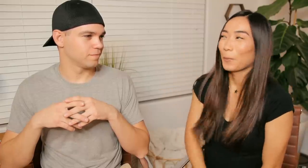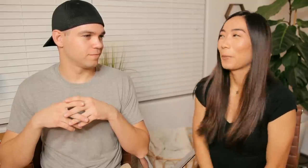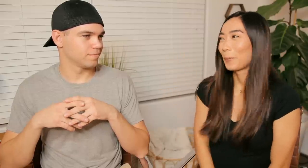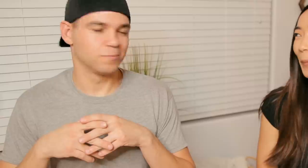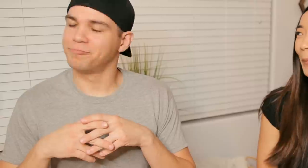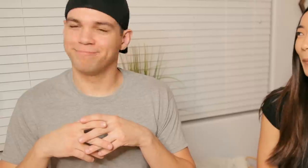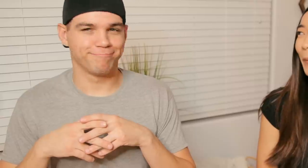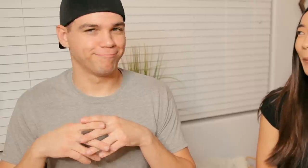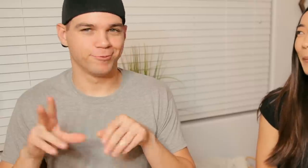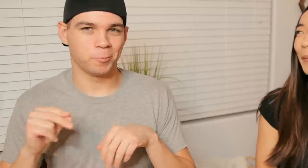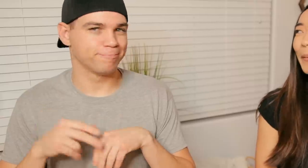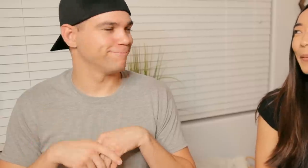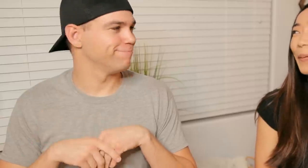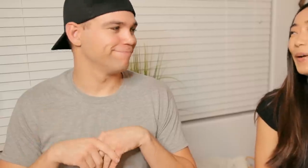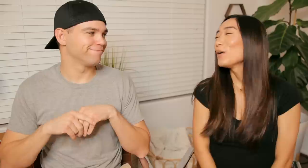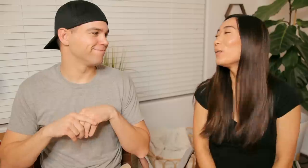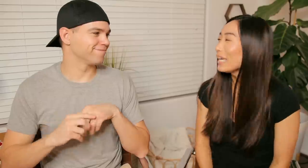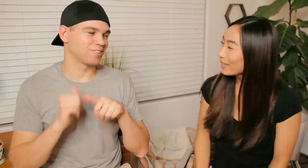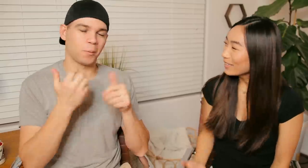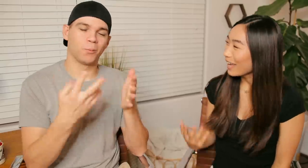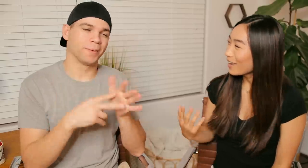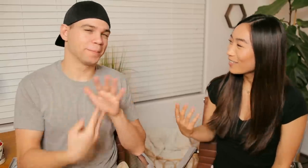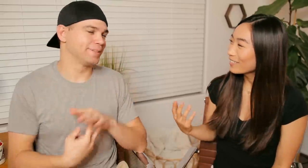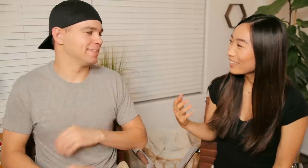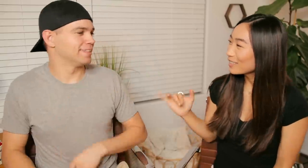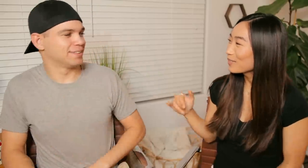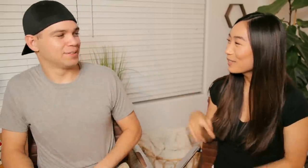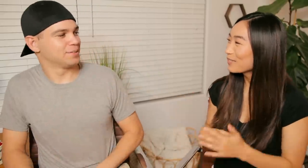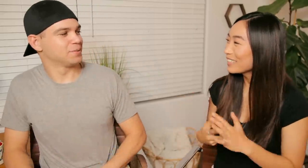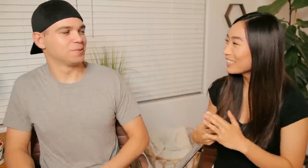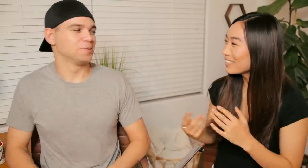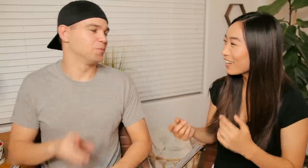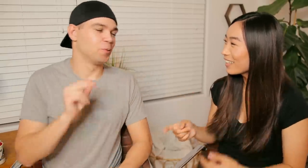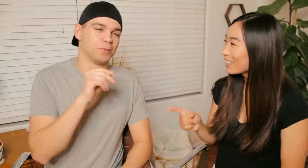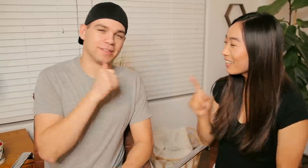R: Nope nope nope? wait no! that's what it means!